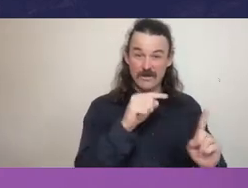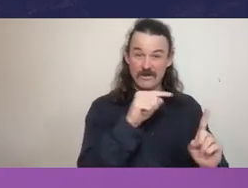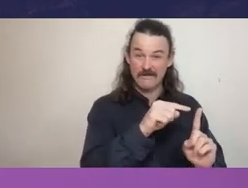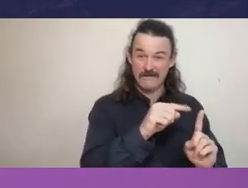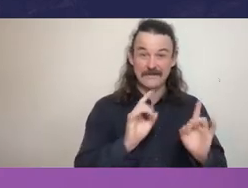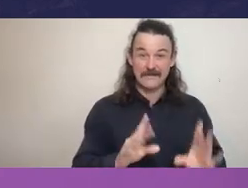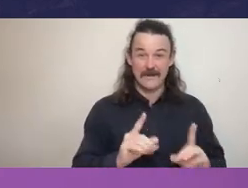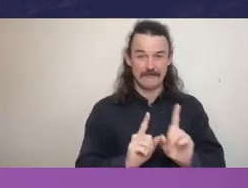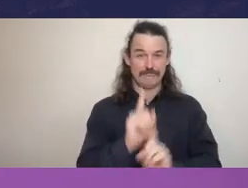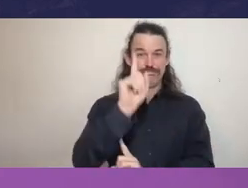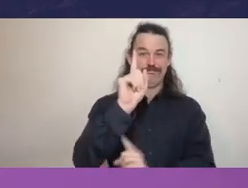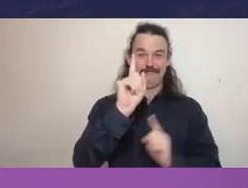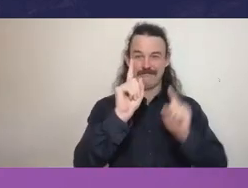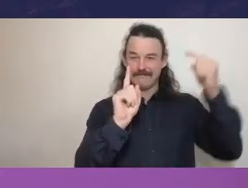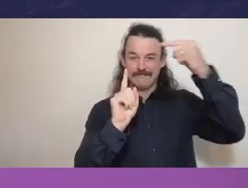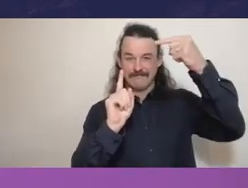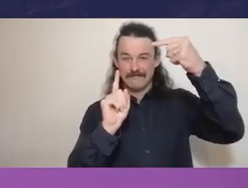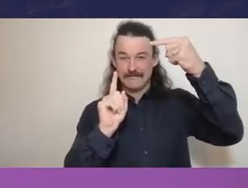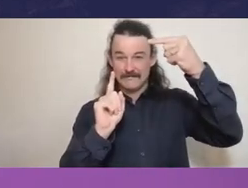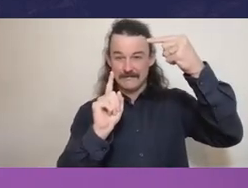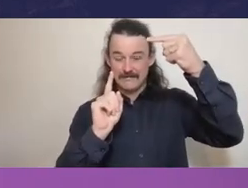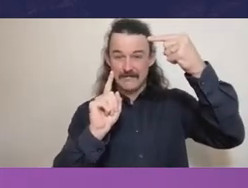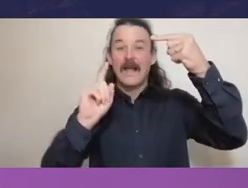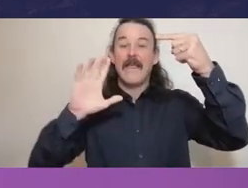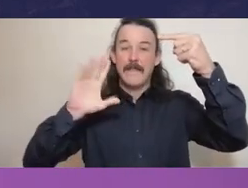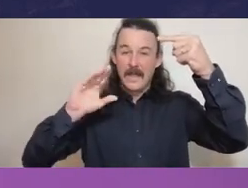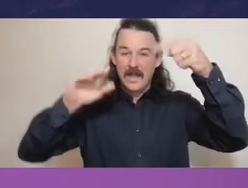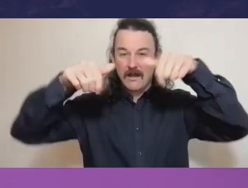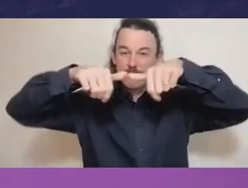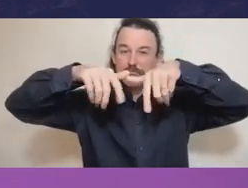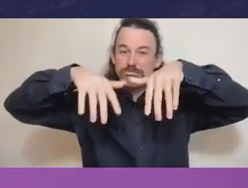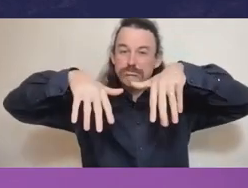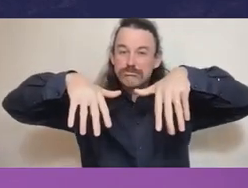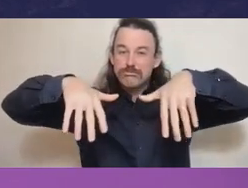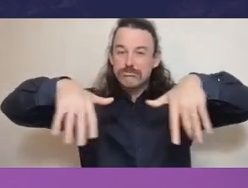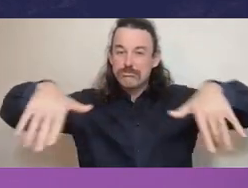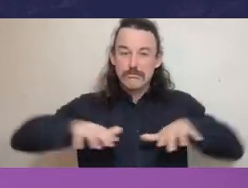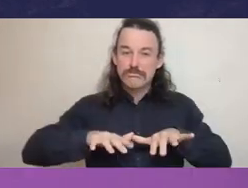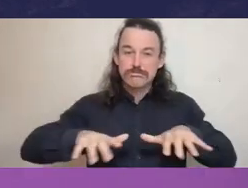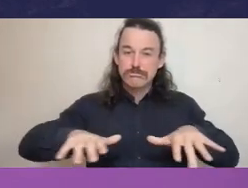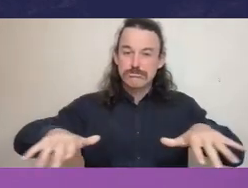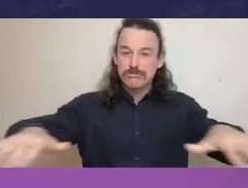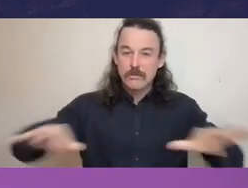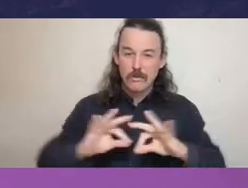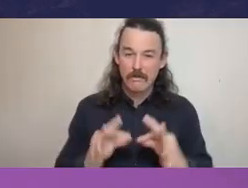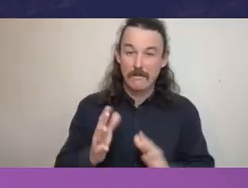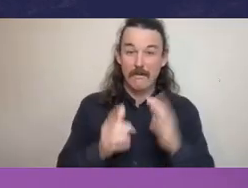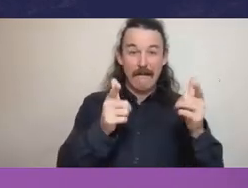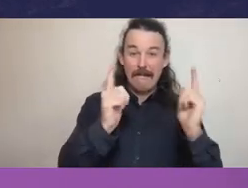and needs to go through the organization. So leaders and managers set the corporate culture of the organization.